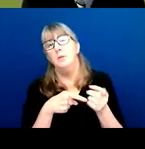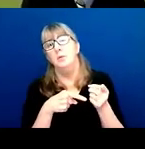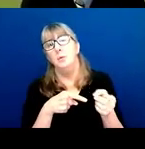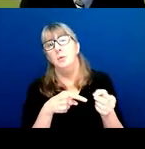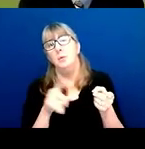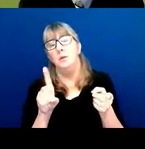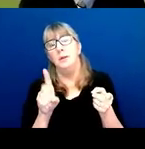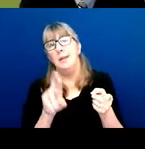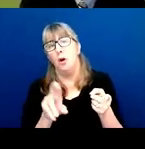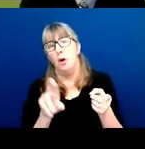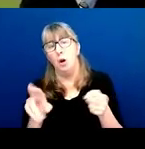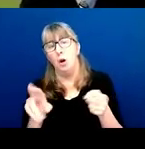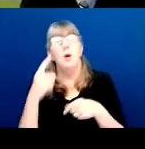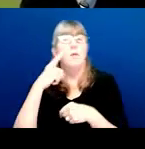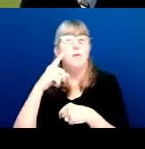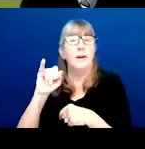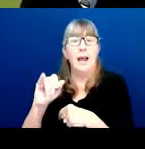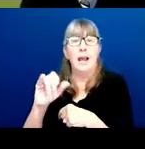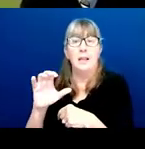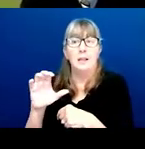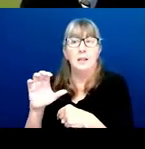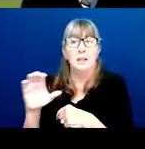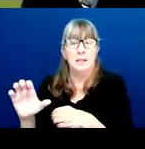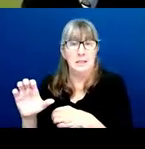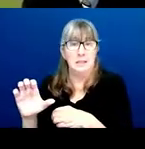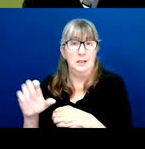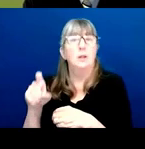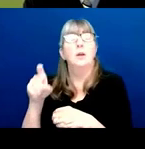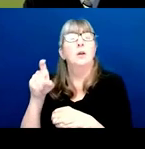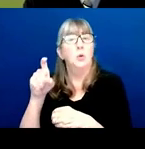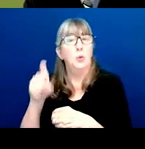For an IC, you have to have done your homework,